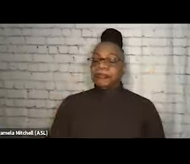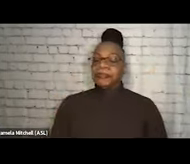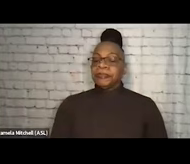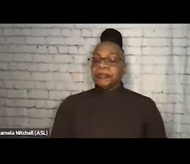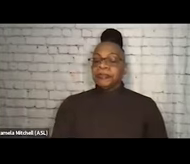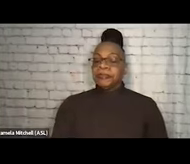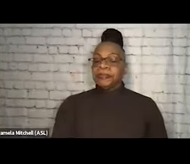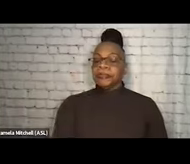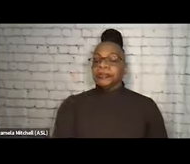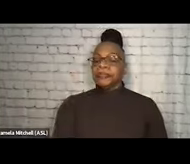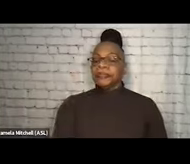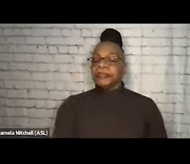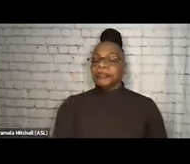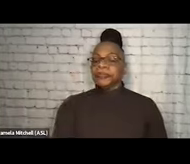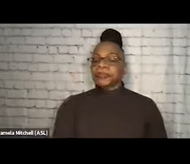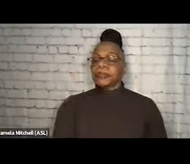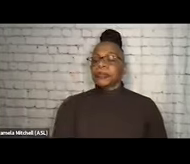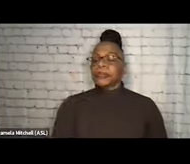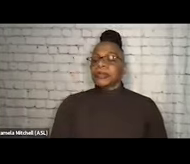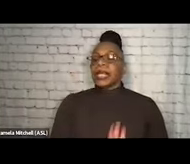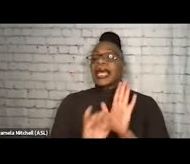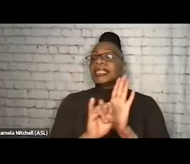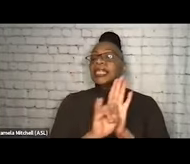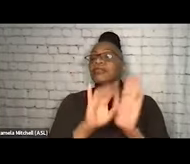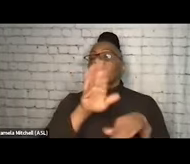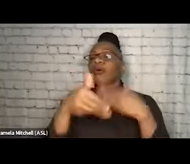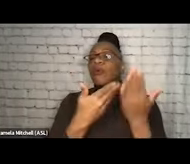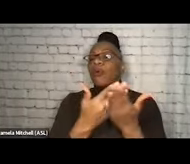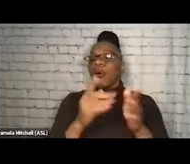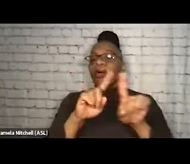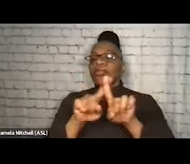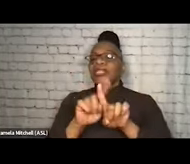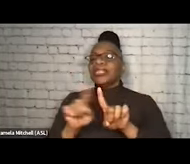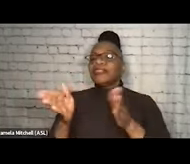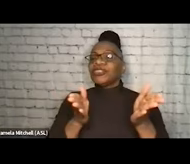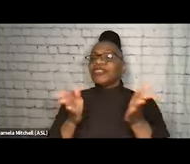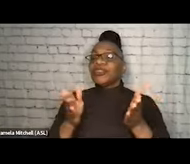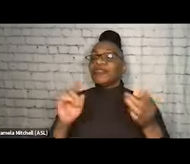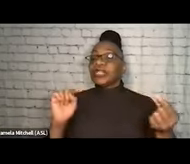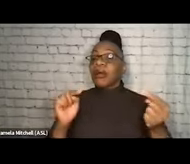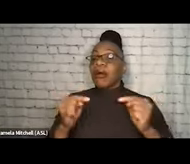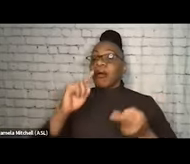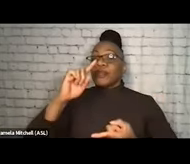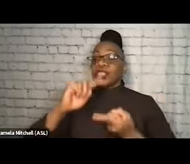It identifies all of the different syringe service and harm reduction programs in your community.